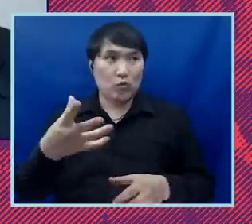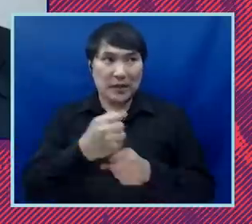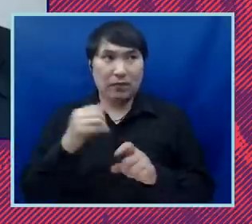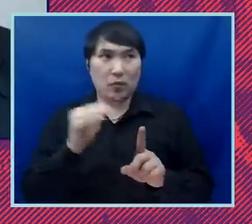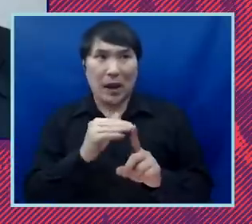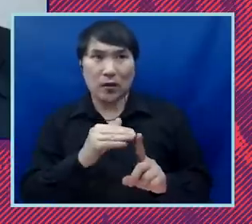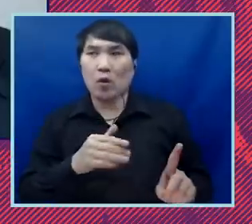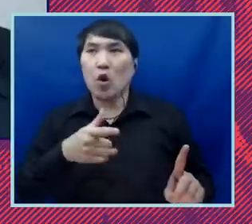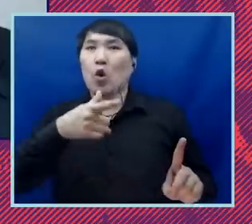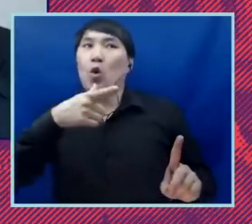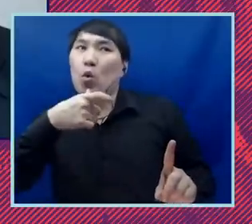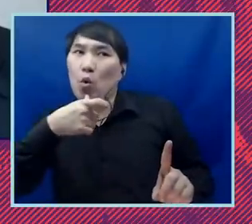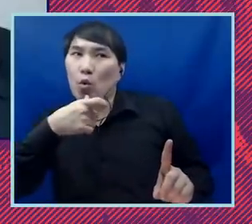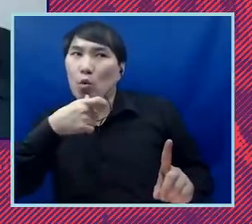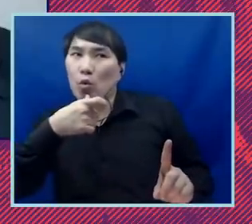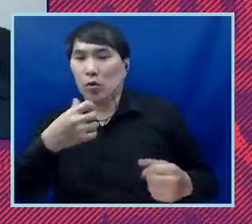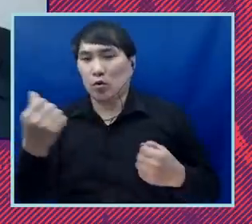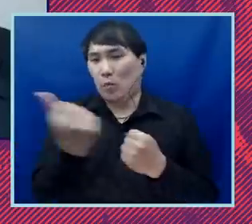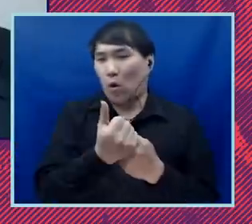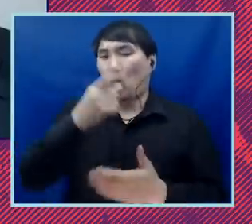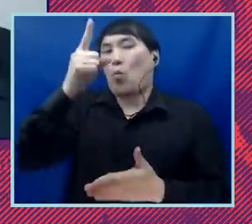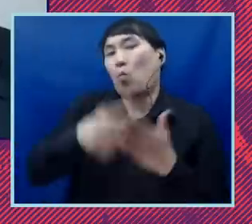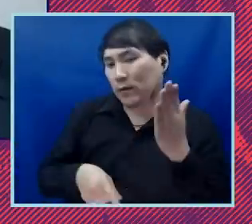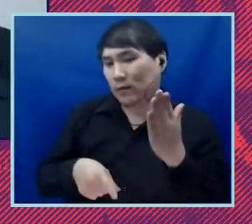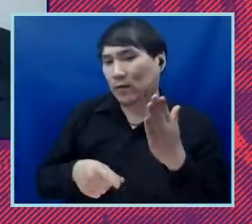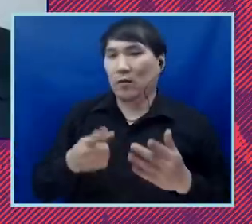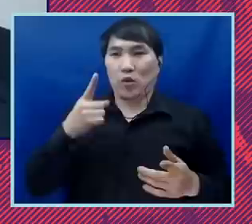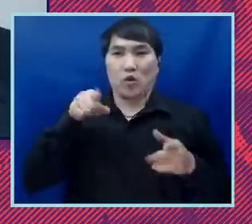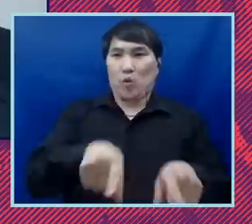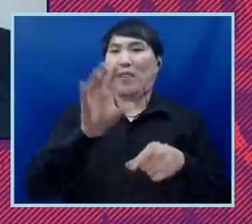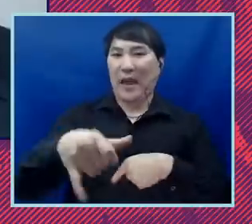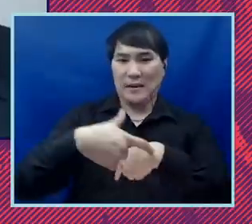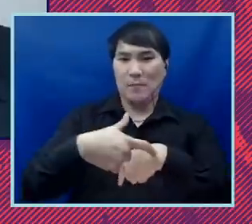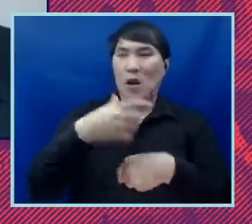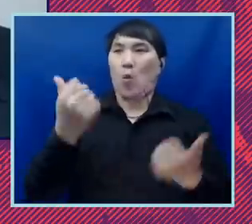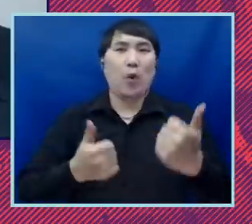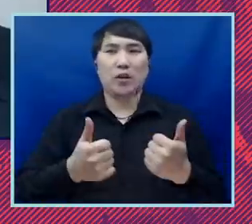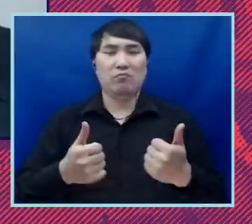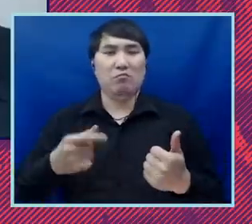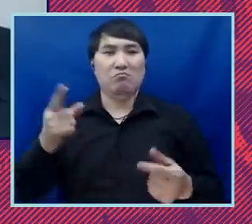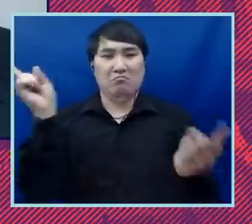stood on principle at a key moment like this and which ones didn't. All of that is part of how we